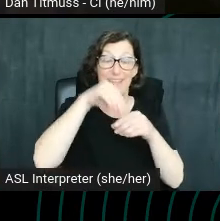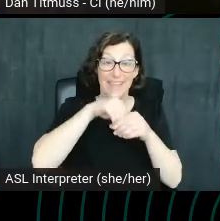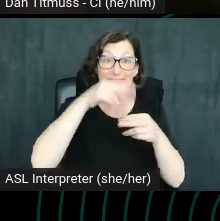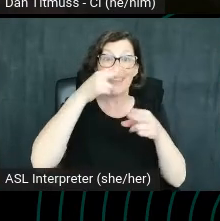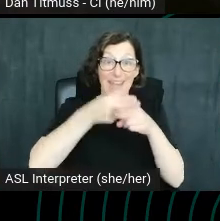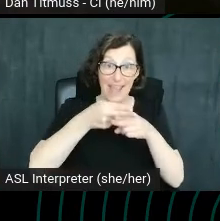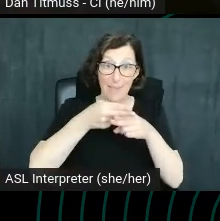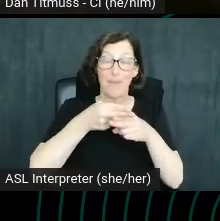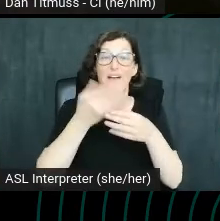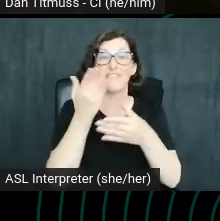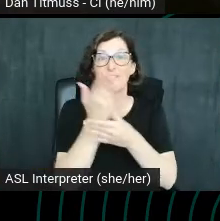name of the video.